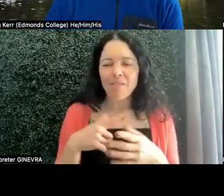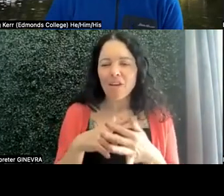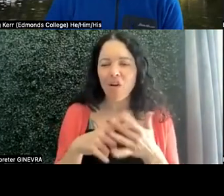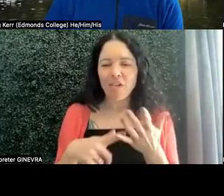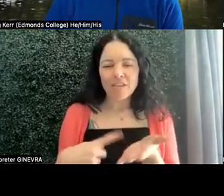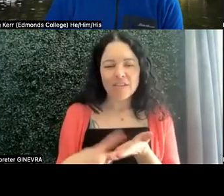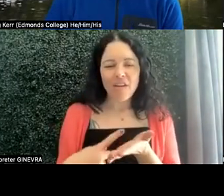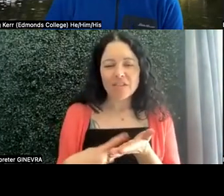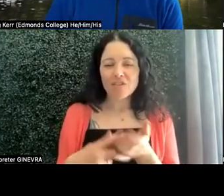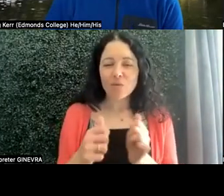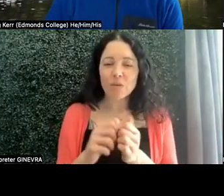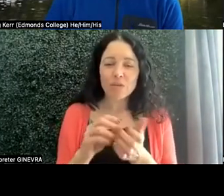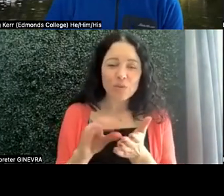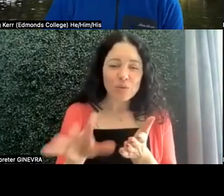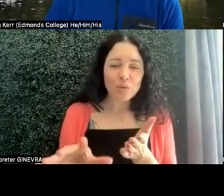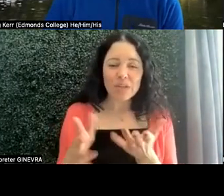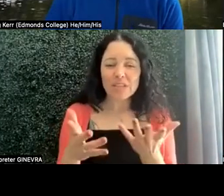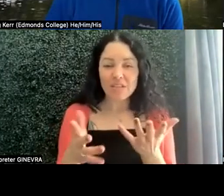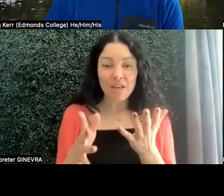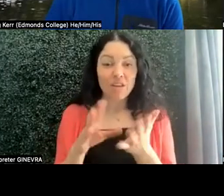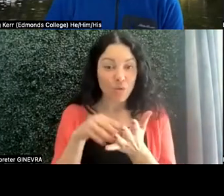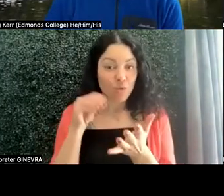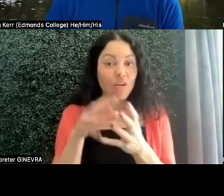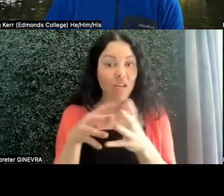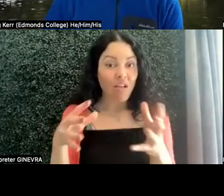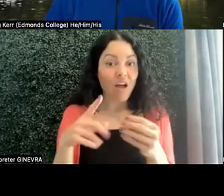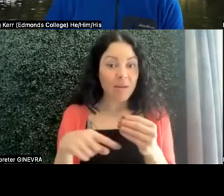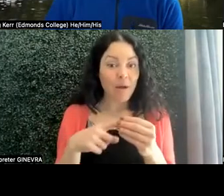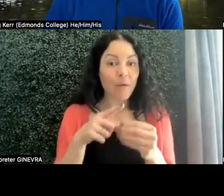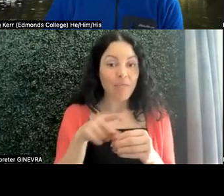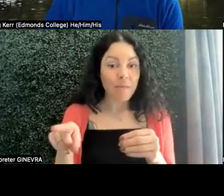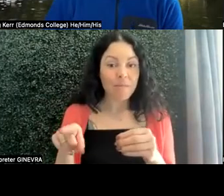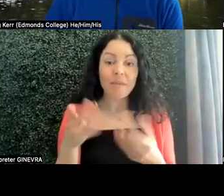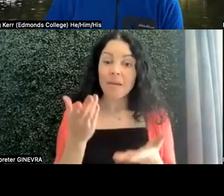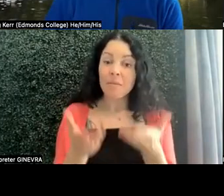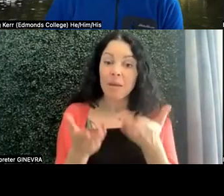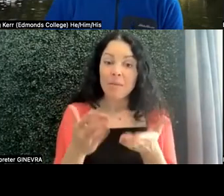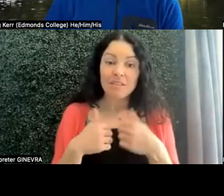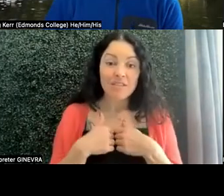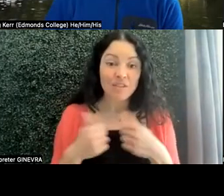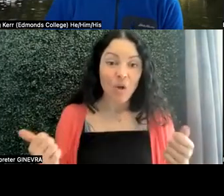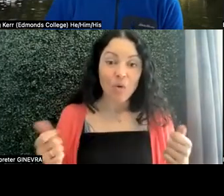with students, you find out a lot about them. They may disclose to you that they have a disability,